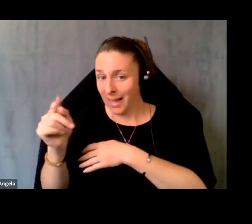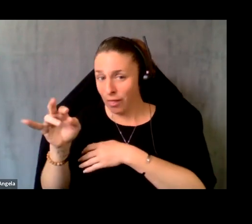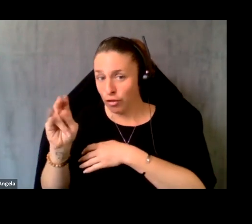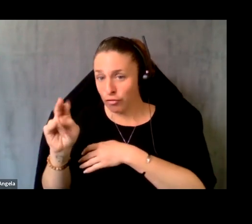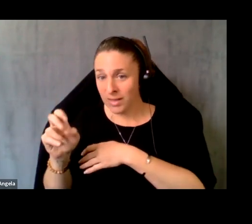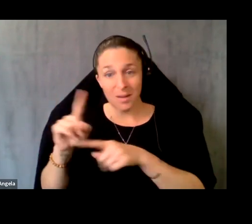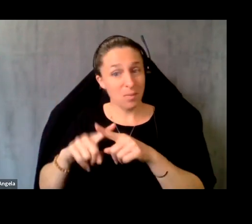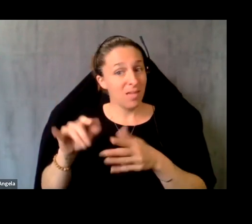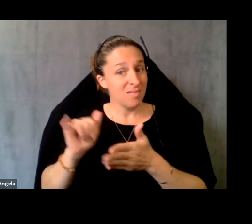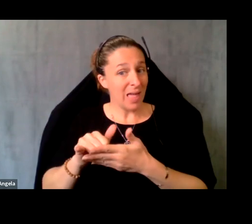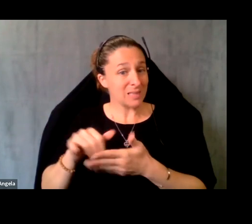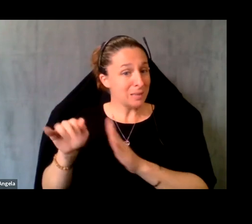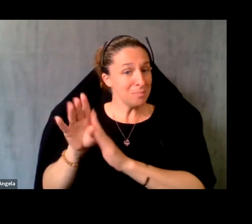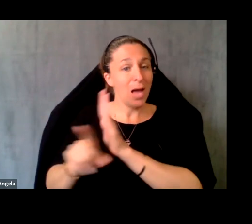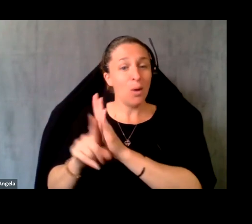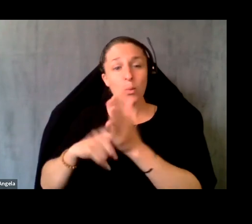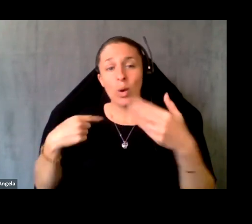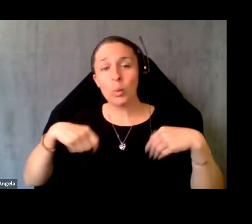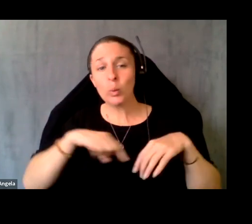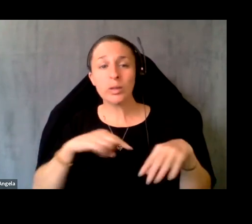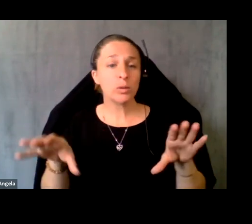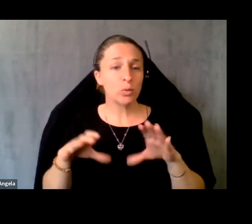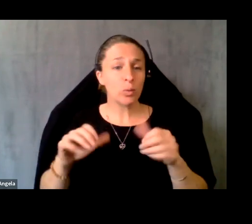basically a bit of background about what we do and how we work on that. If you're interested